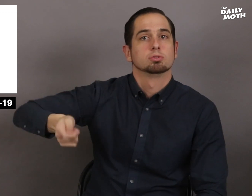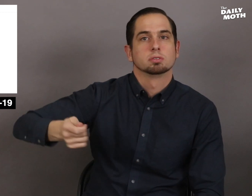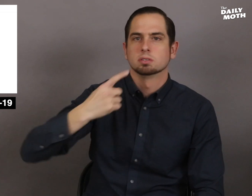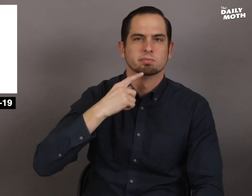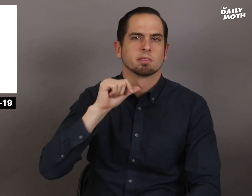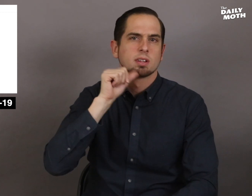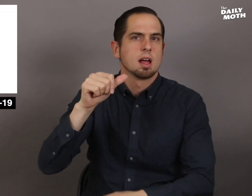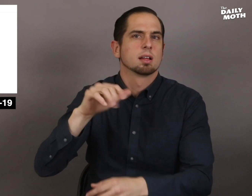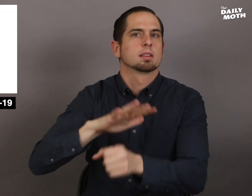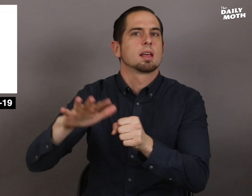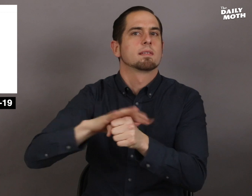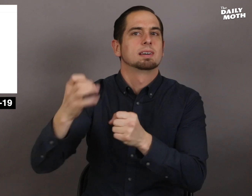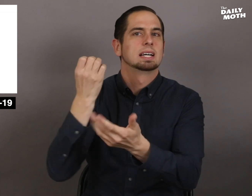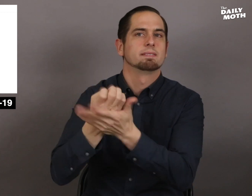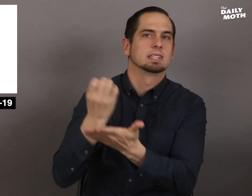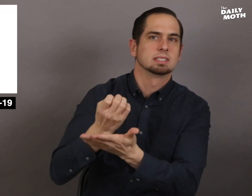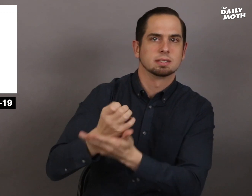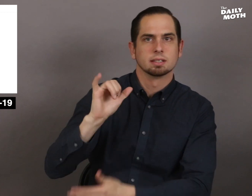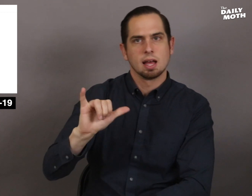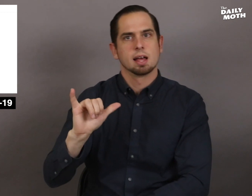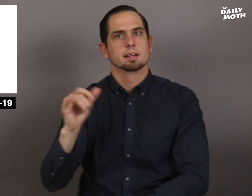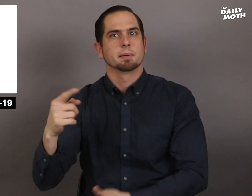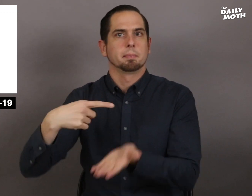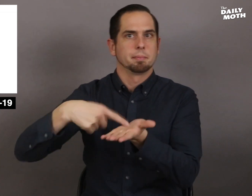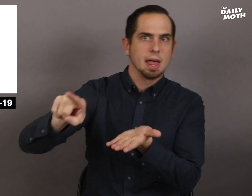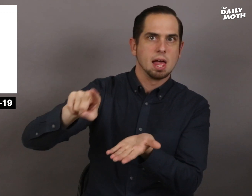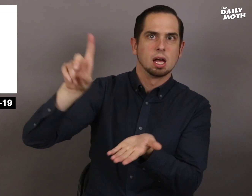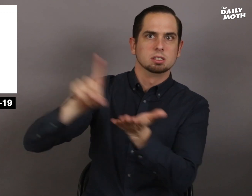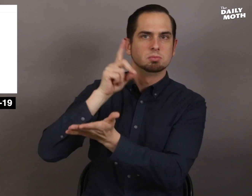The judge said there was not enough evidence of pay